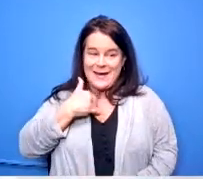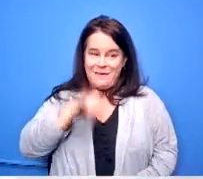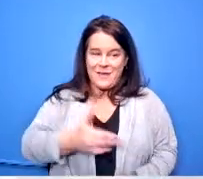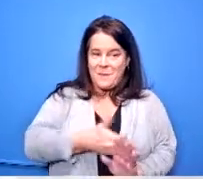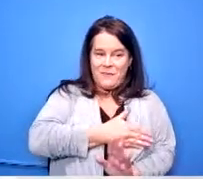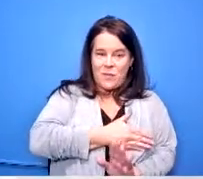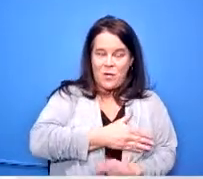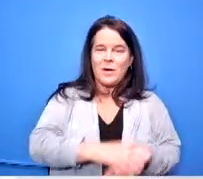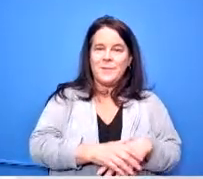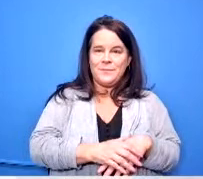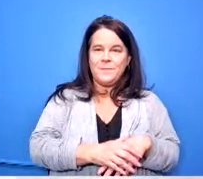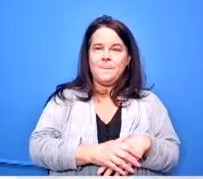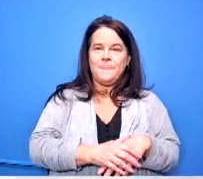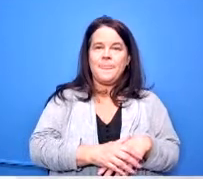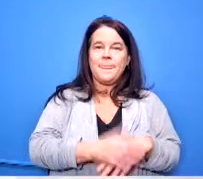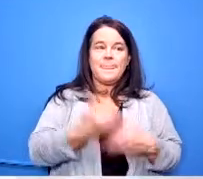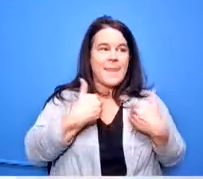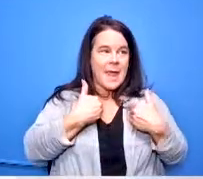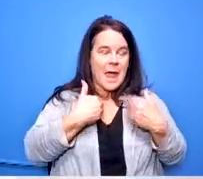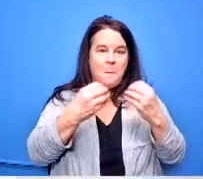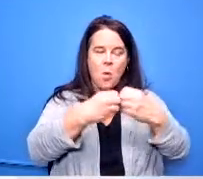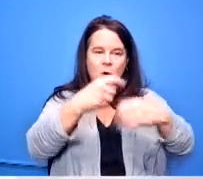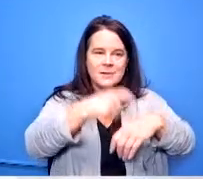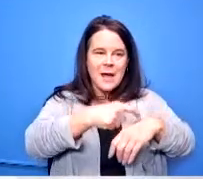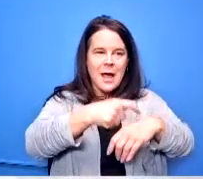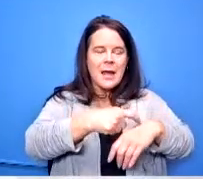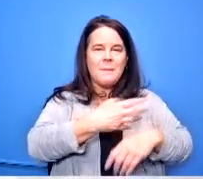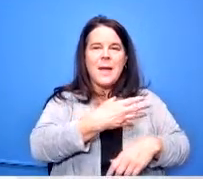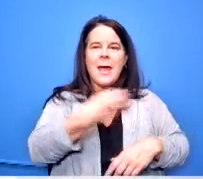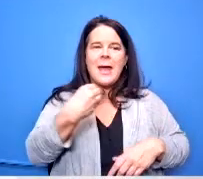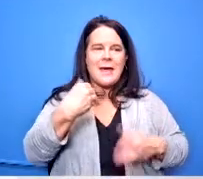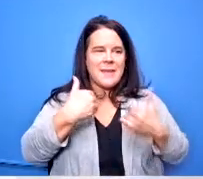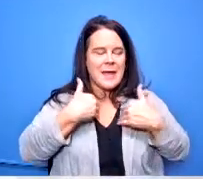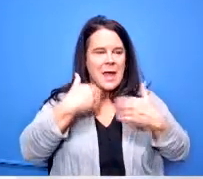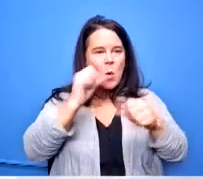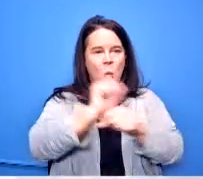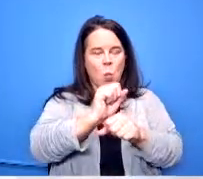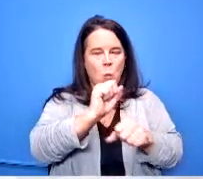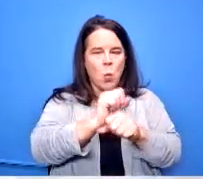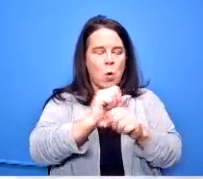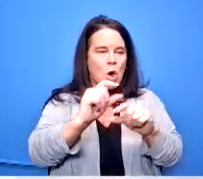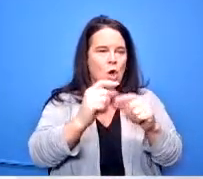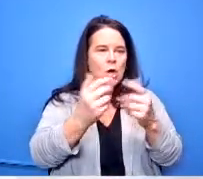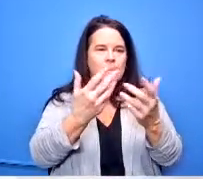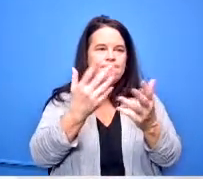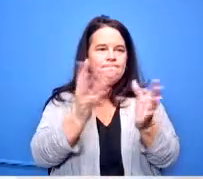time was available and they had a lot of work sessions where they collaborated with each other